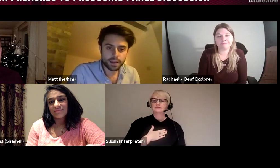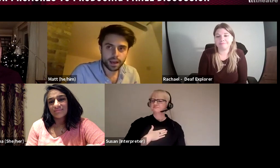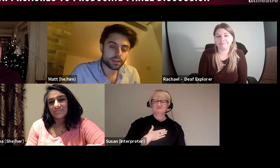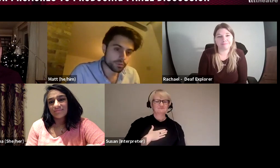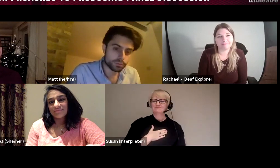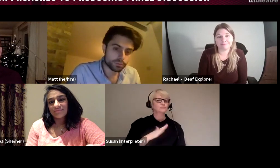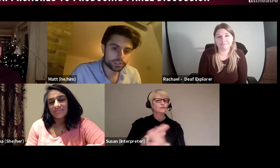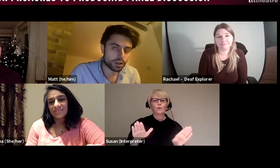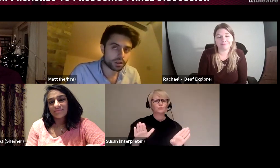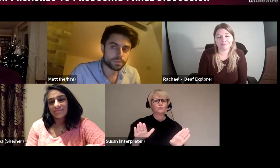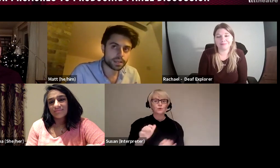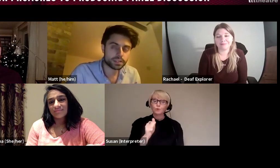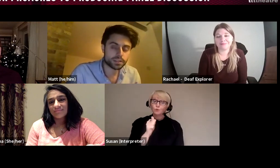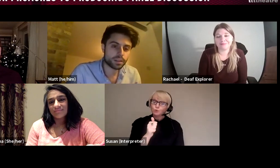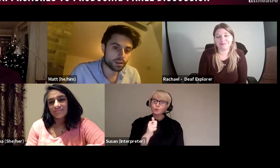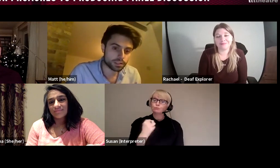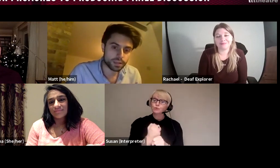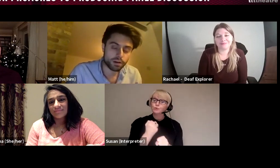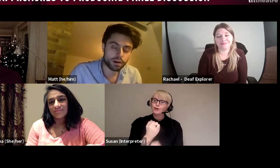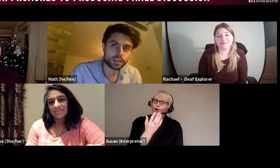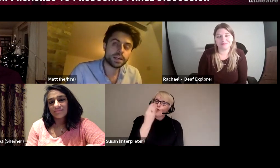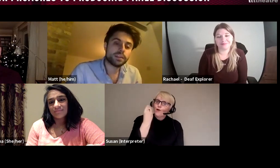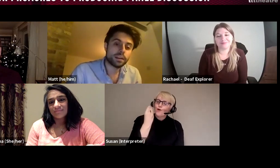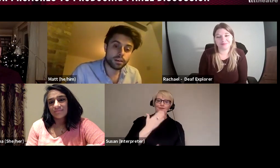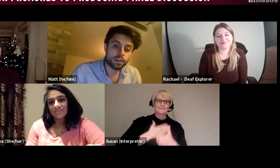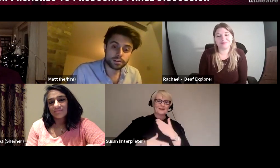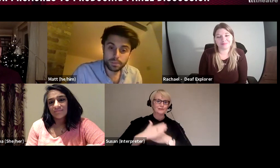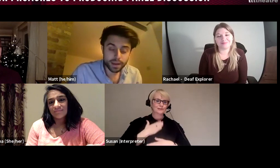I think good producers learn to be patients, they learn to be kind, they learn to better